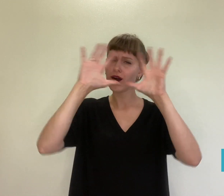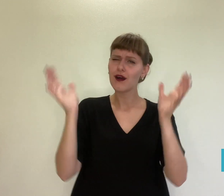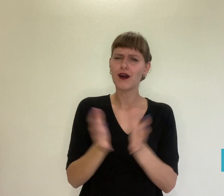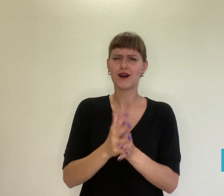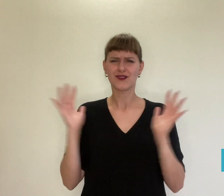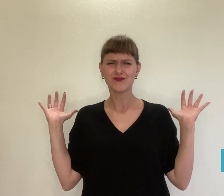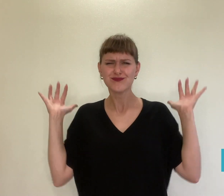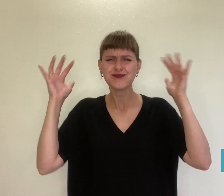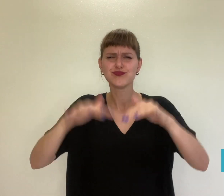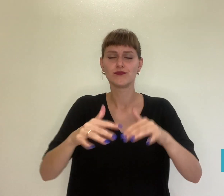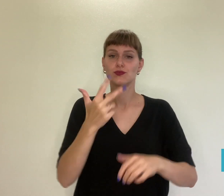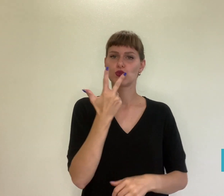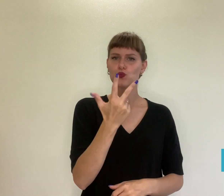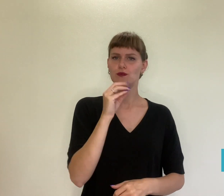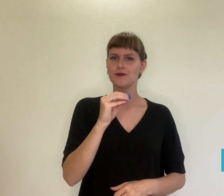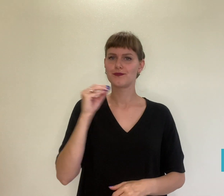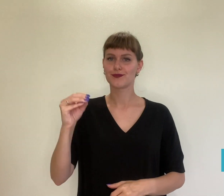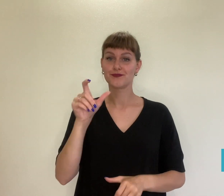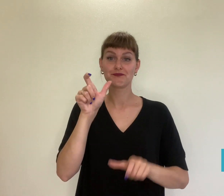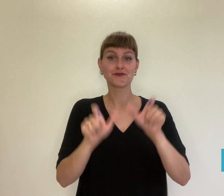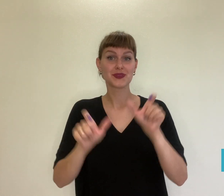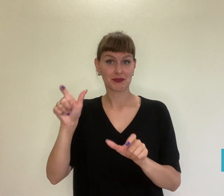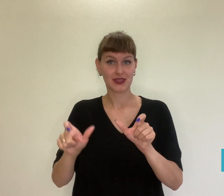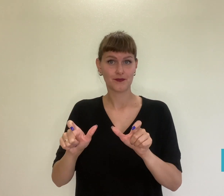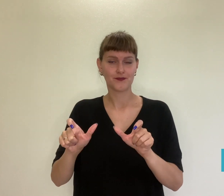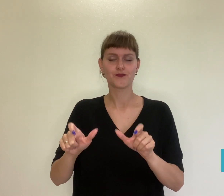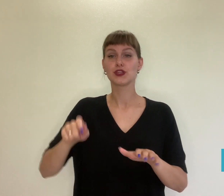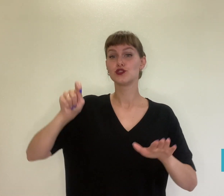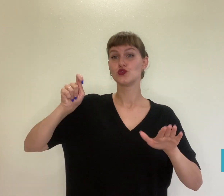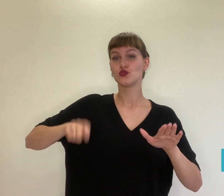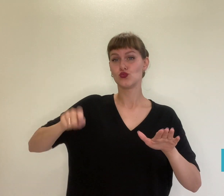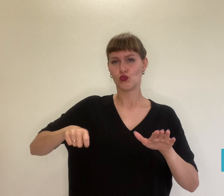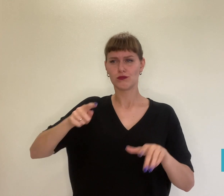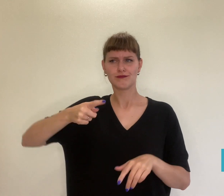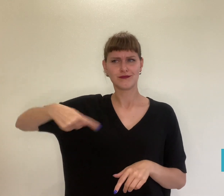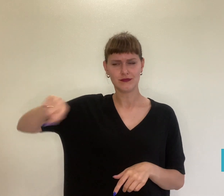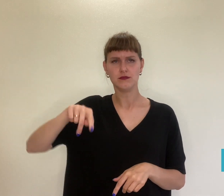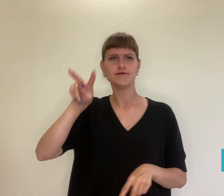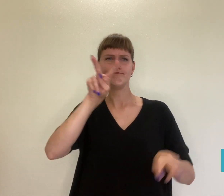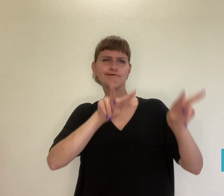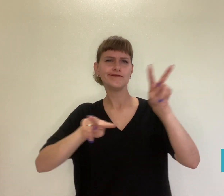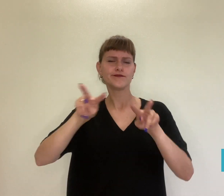There were 300 participants in total. The judges assessed